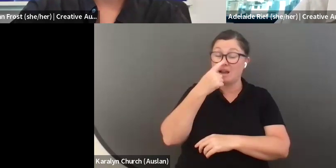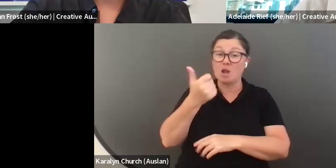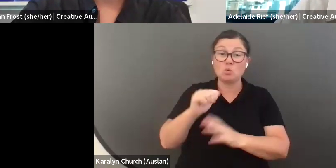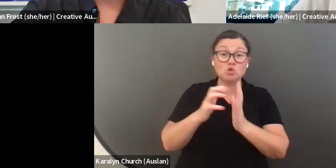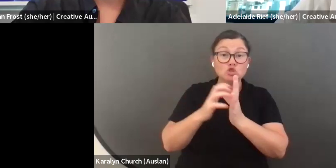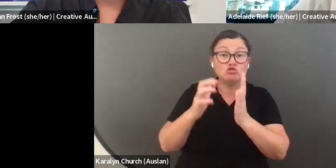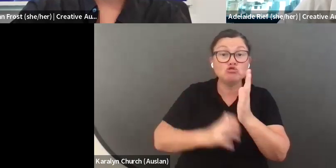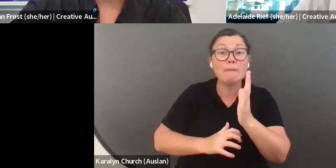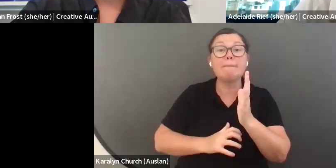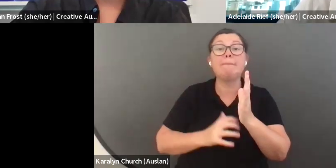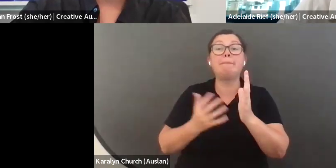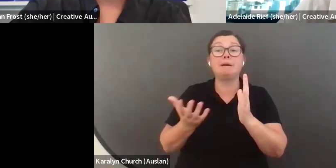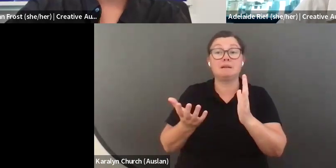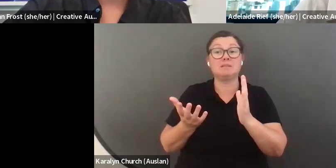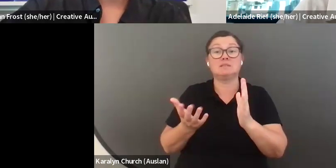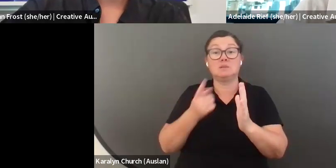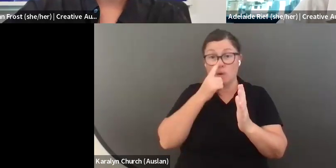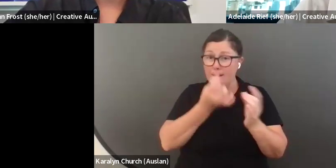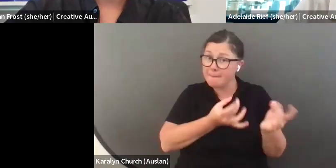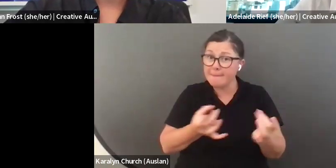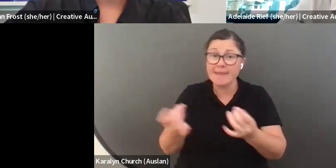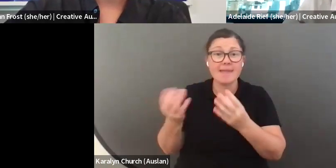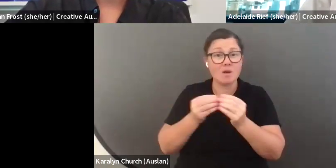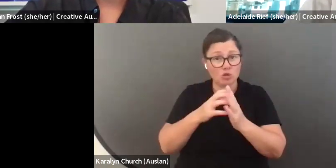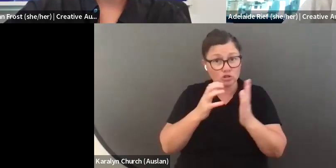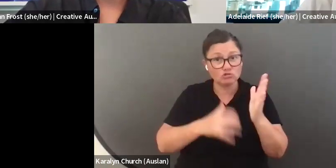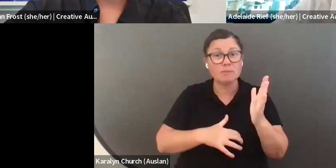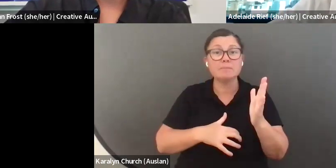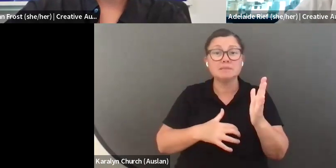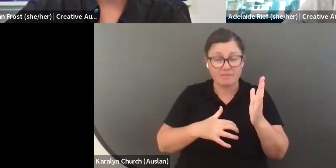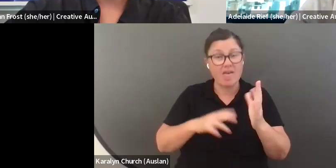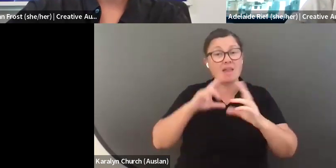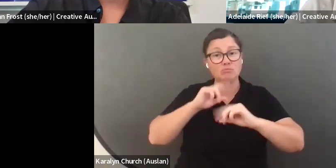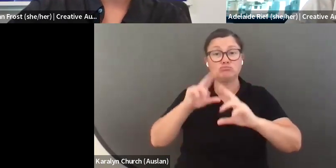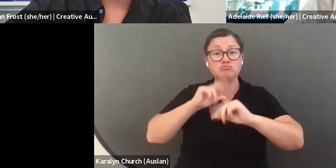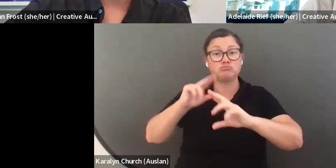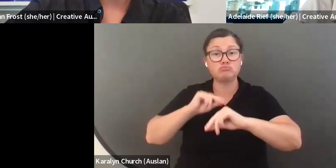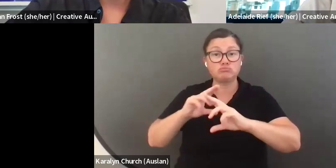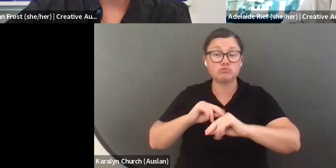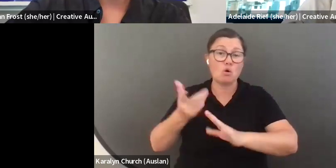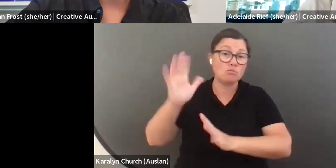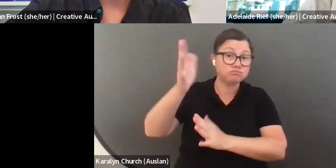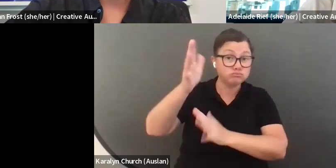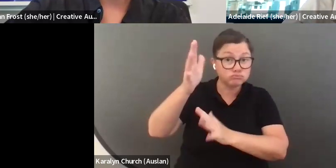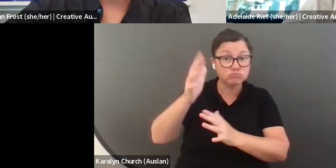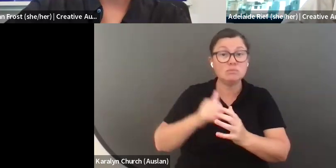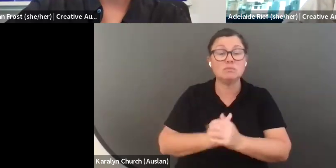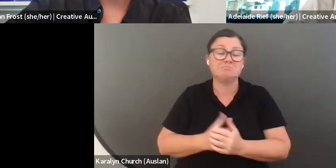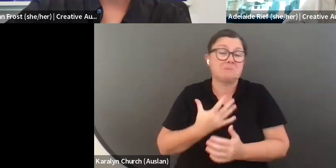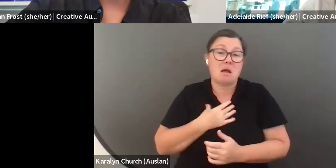videos are really great. It can be the most simple thing. You can record yourself using your phone, or another device, speaking